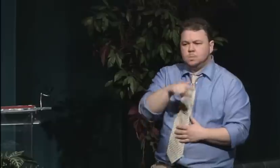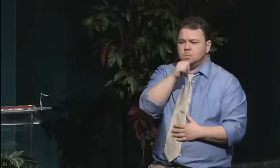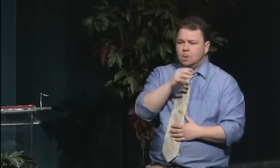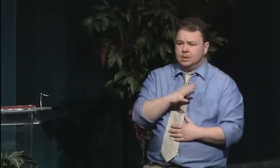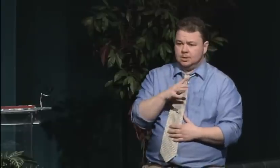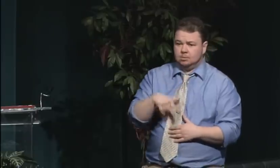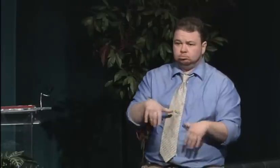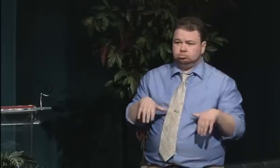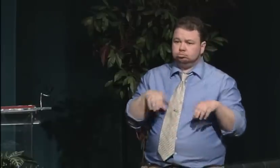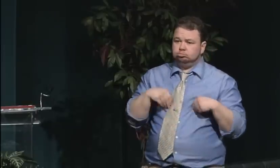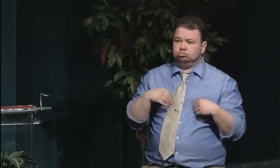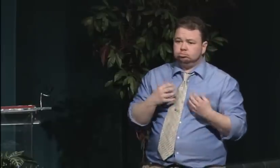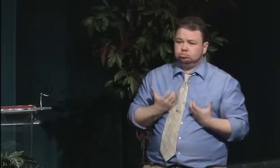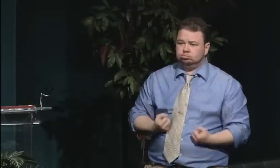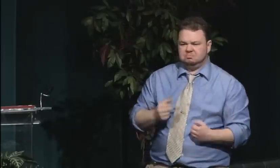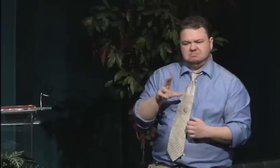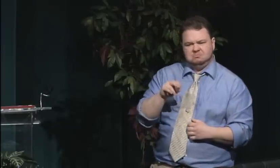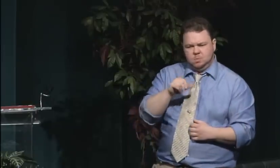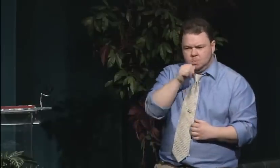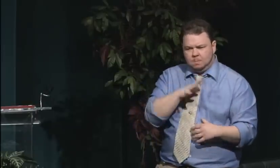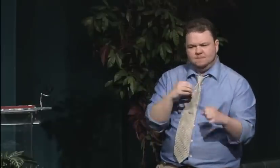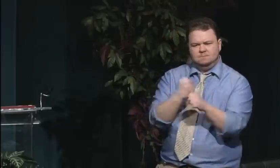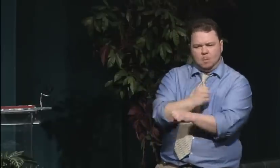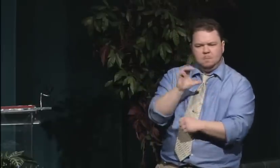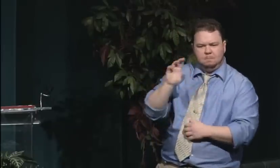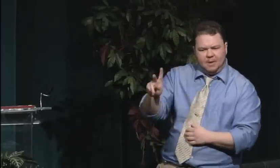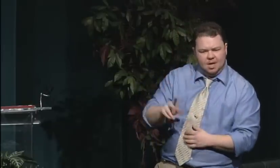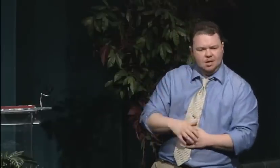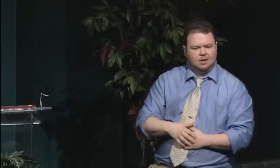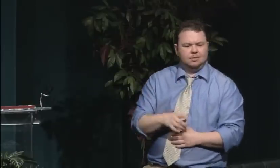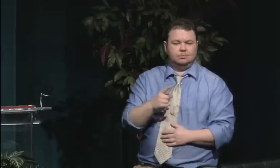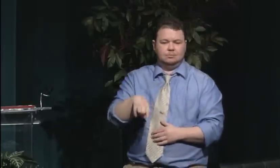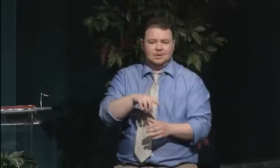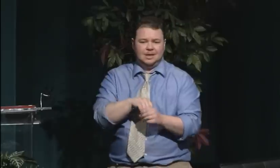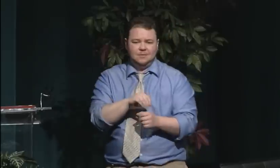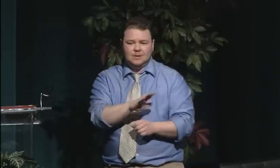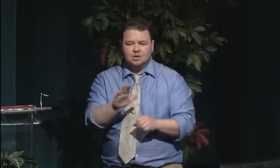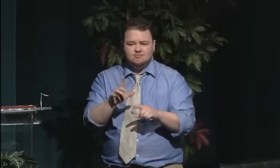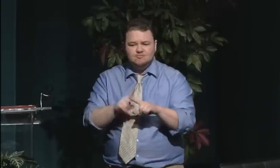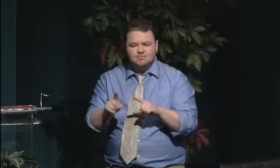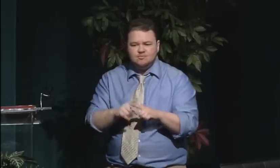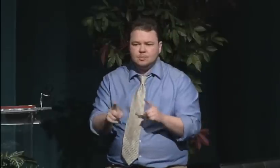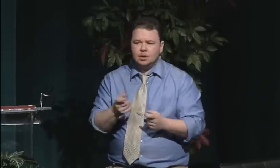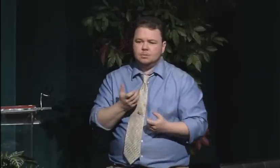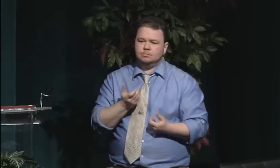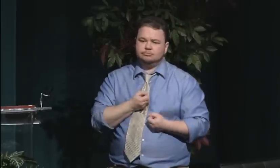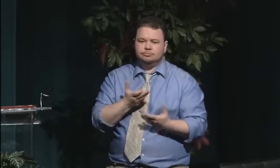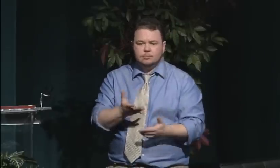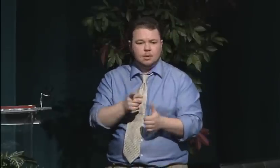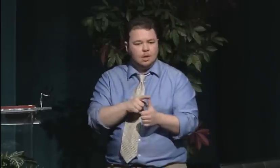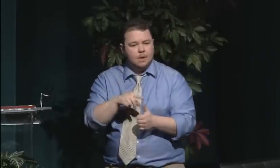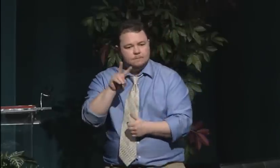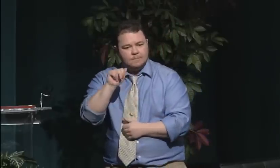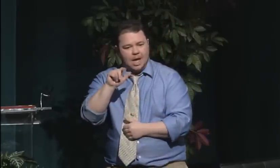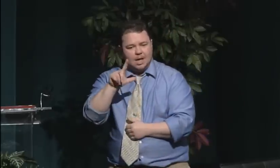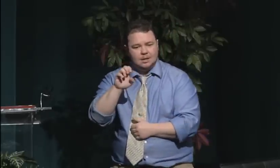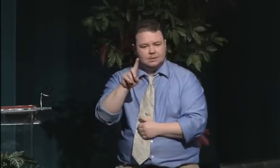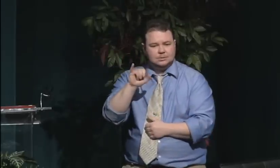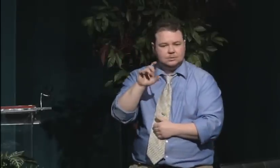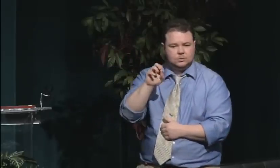Often if men and women were waiting in the cafeteria, they were harassed, they were teased,